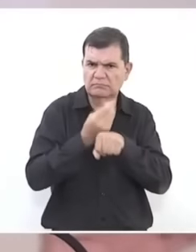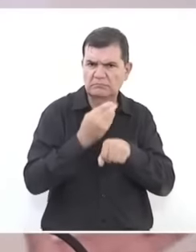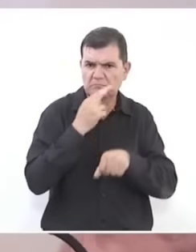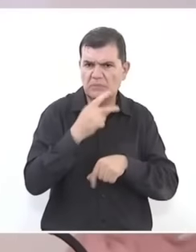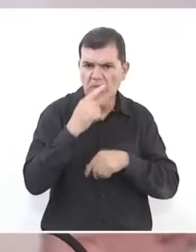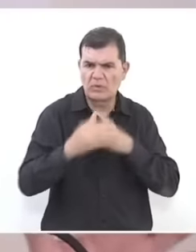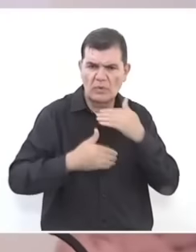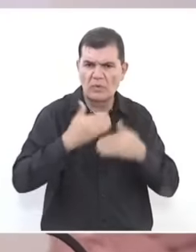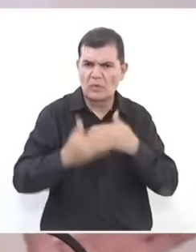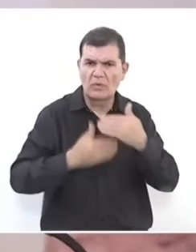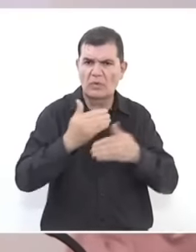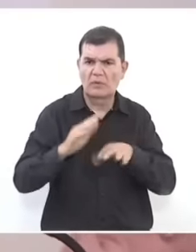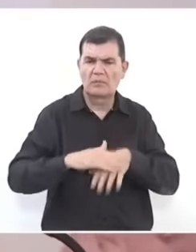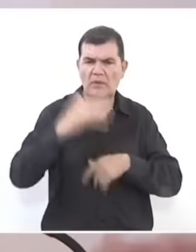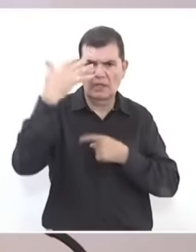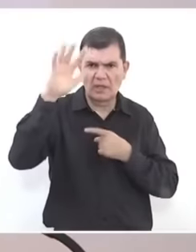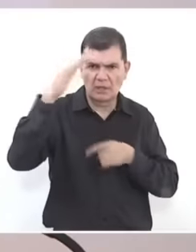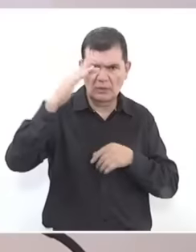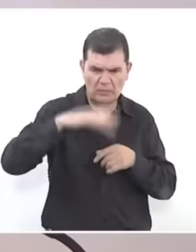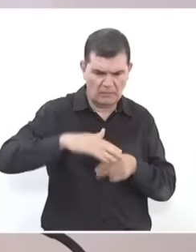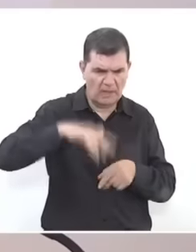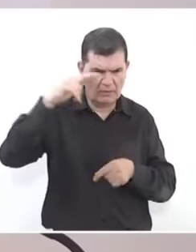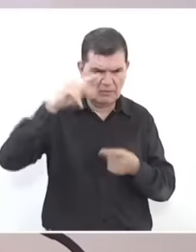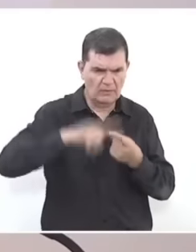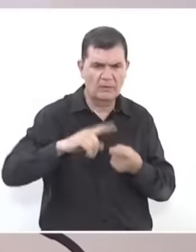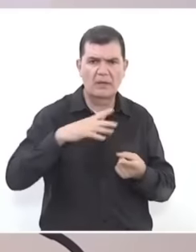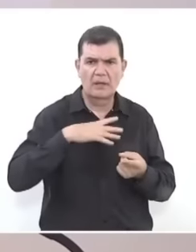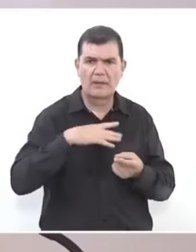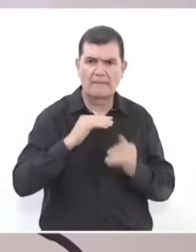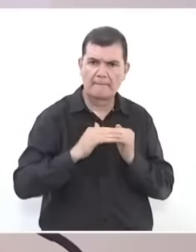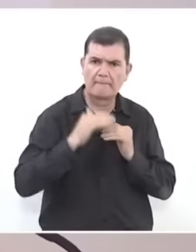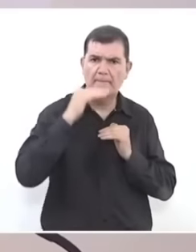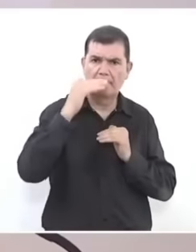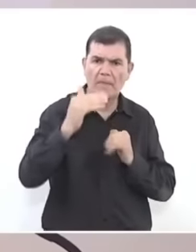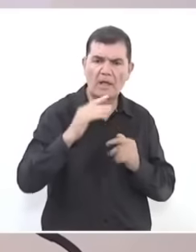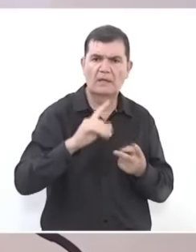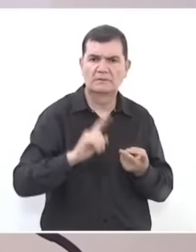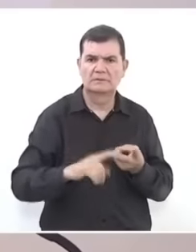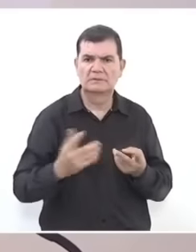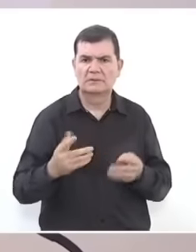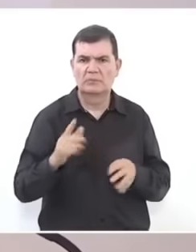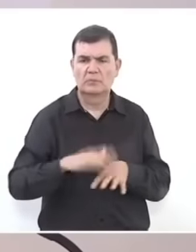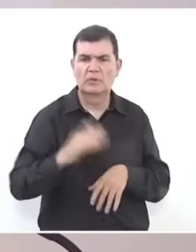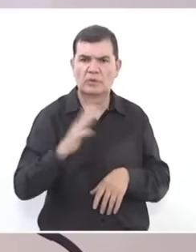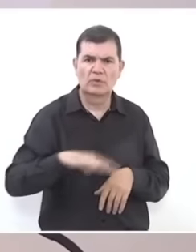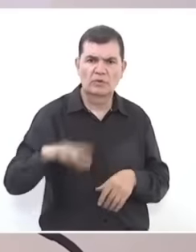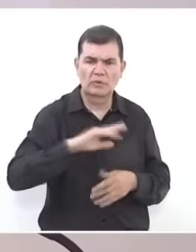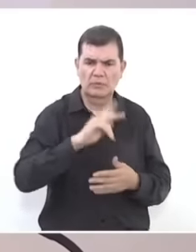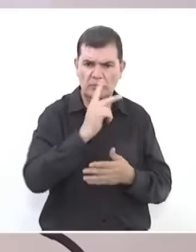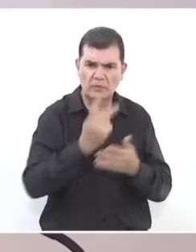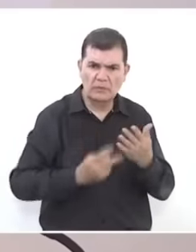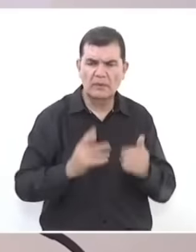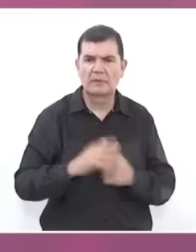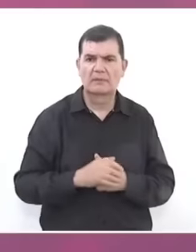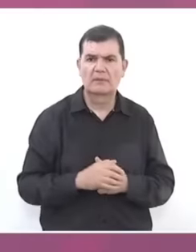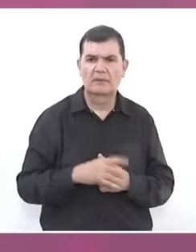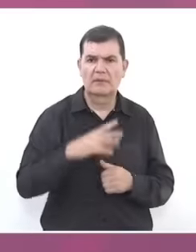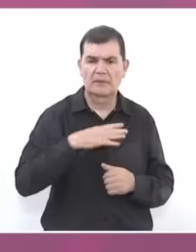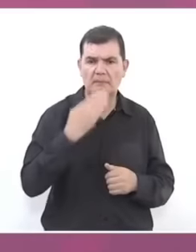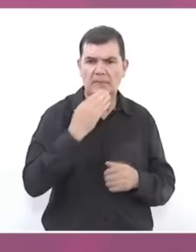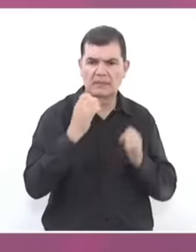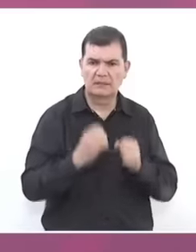The senior citizen program is going to increase. Because all welfare programs have to